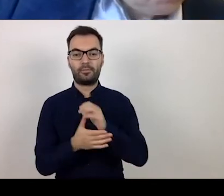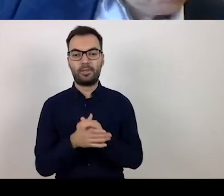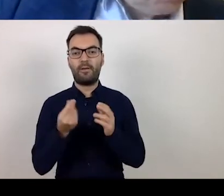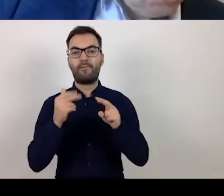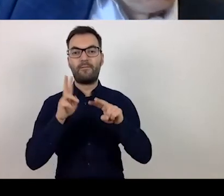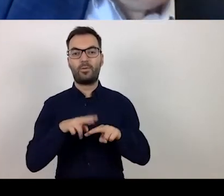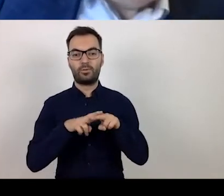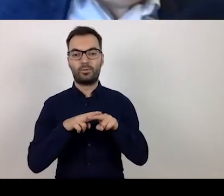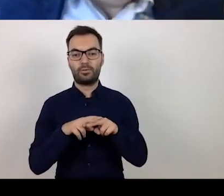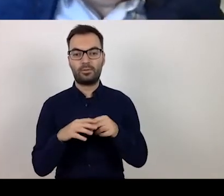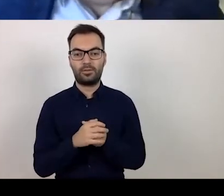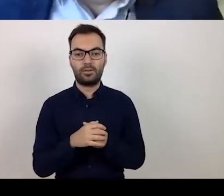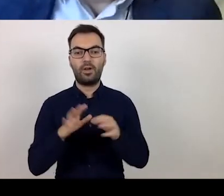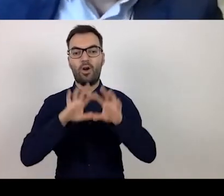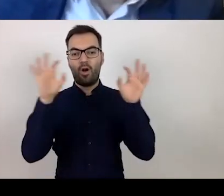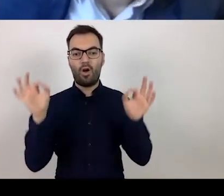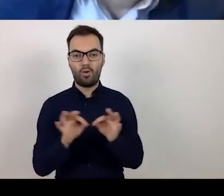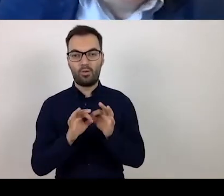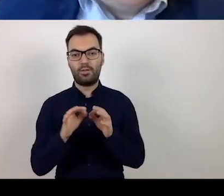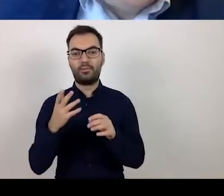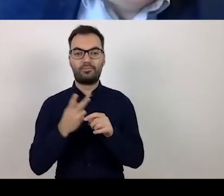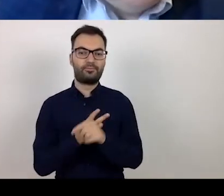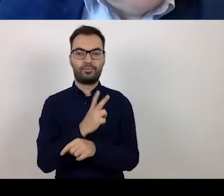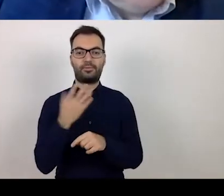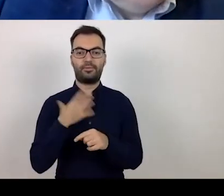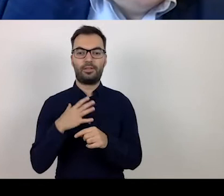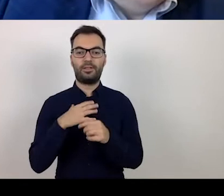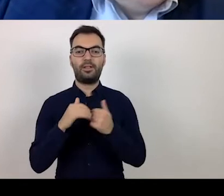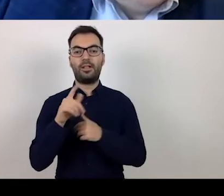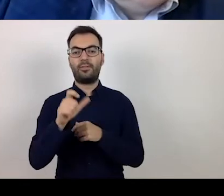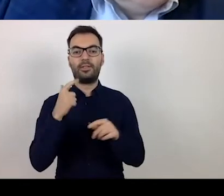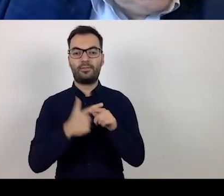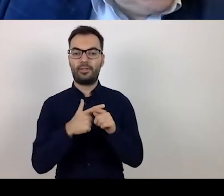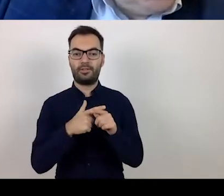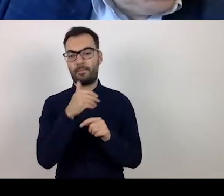which in total exceeded over 220 million zlotys.